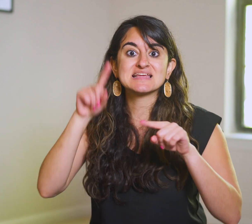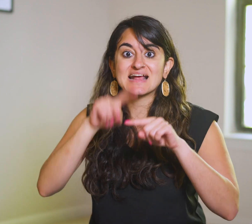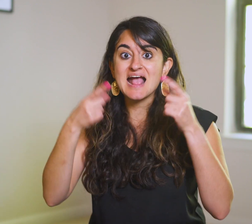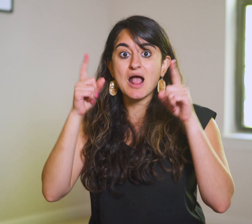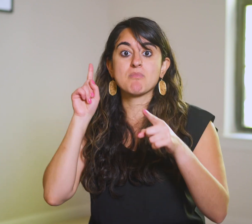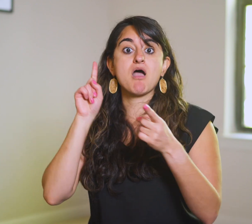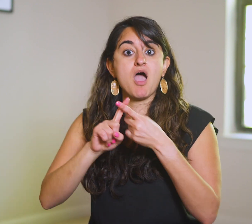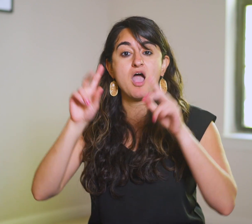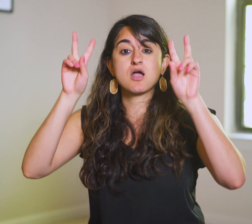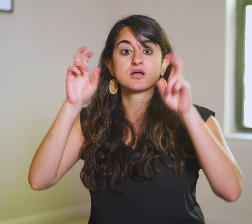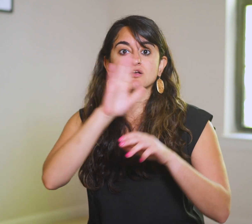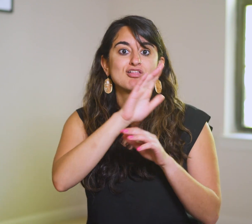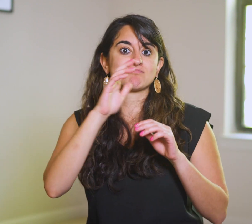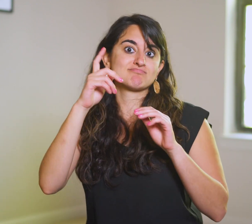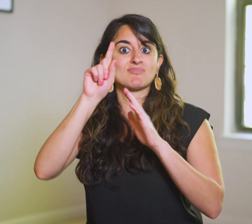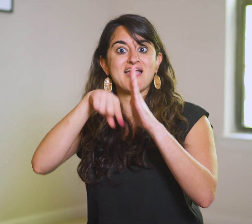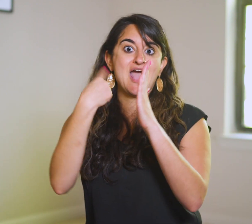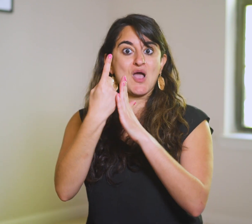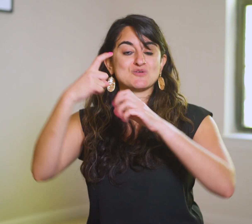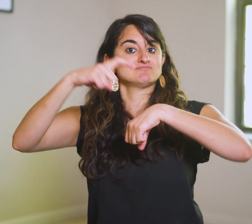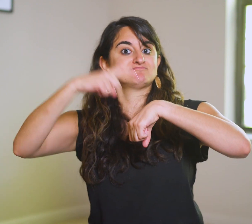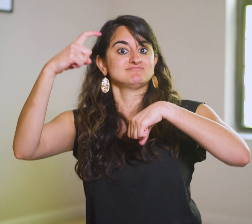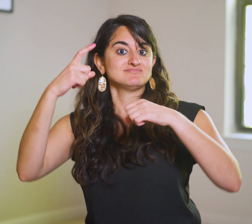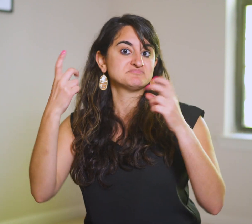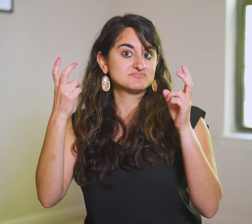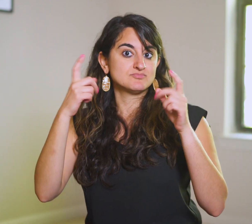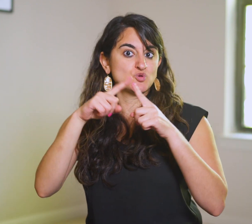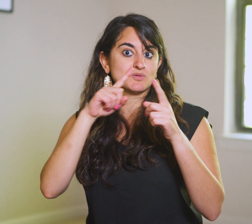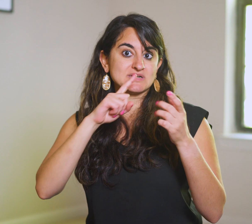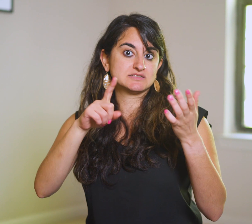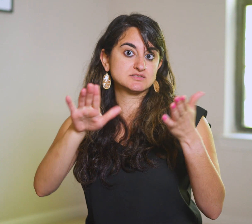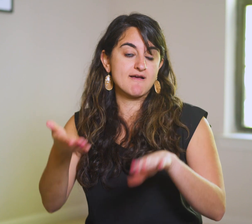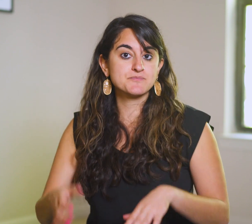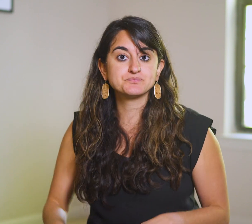but it can’t happen until “His hour has come”.